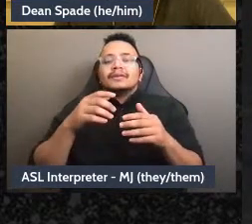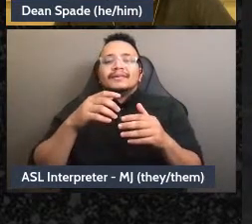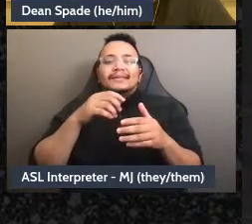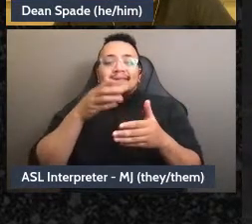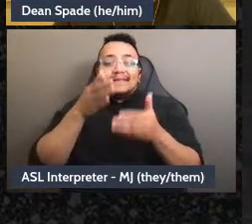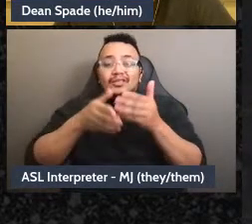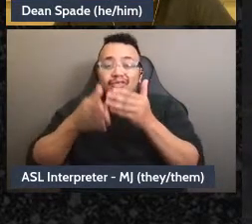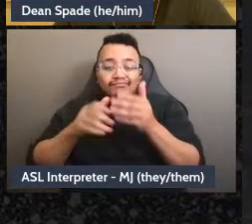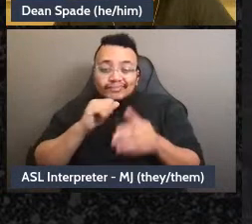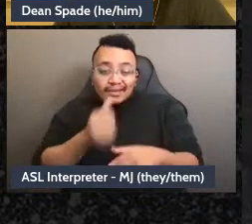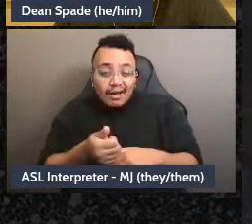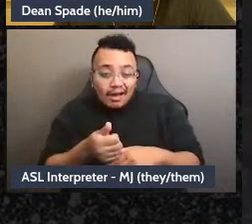Yeah, no follow-up